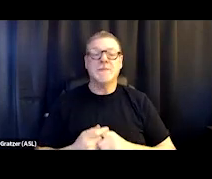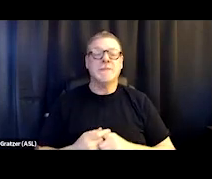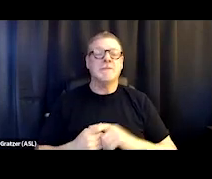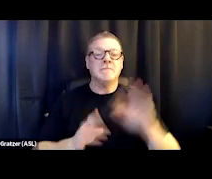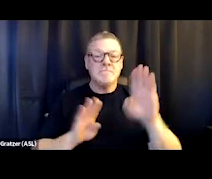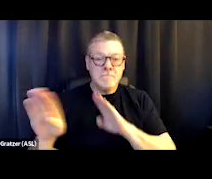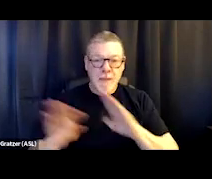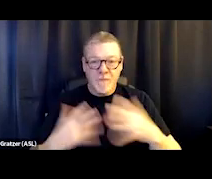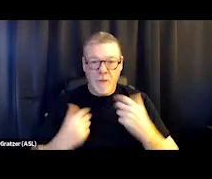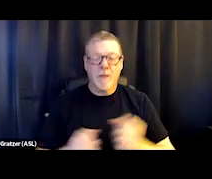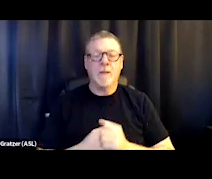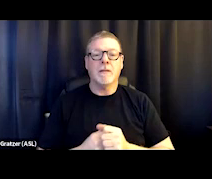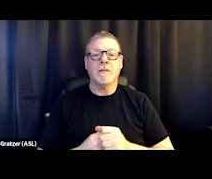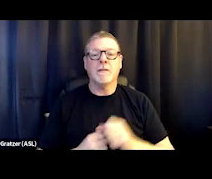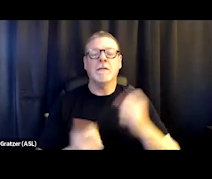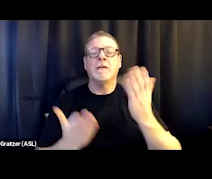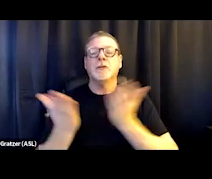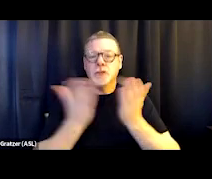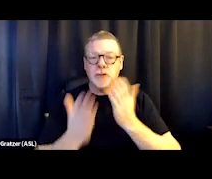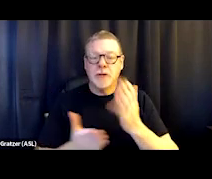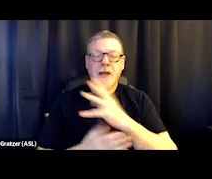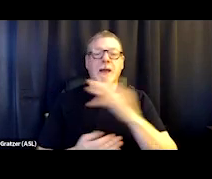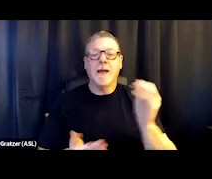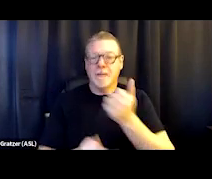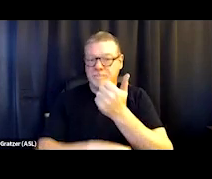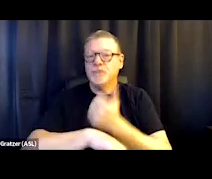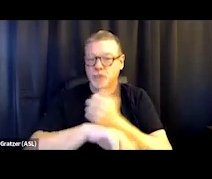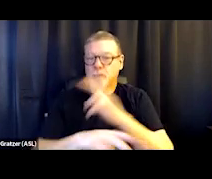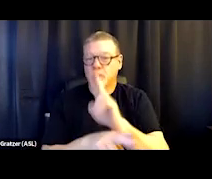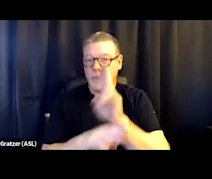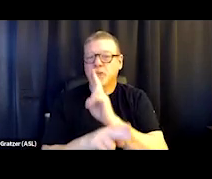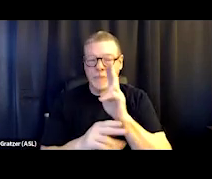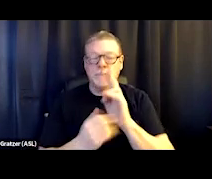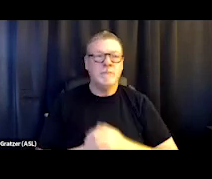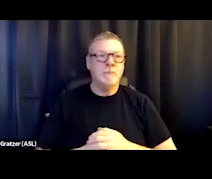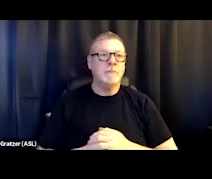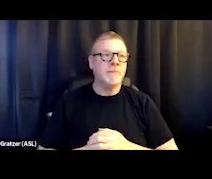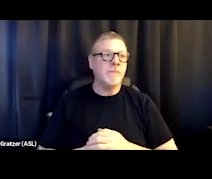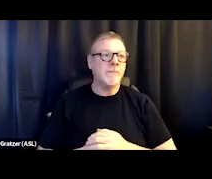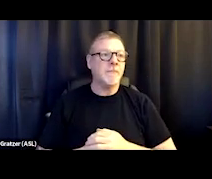social services, and substance use disorder treatment. So between all the organizations,